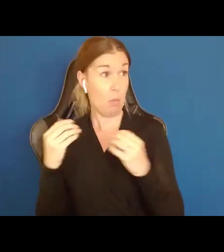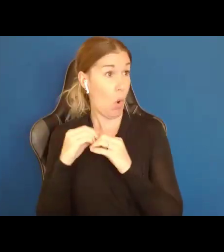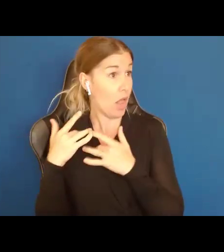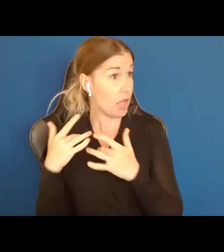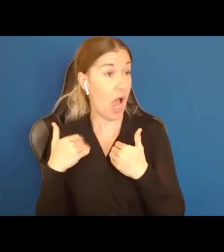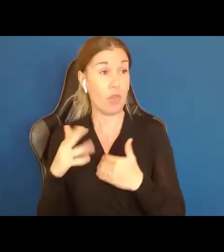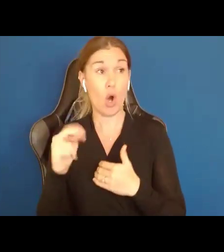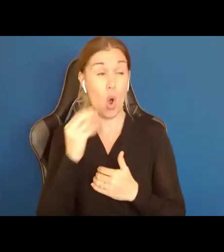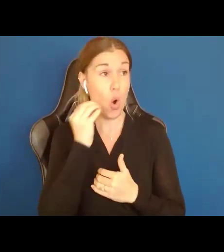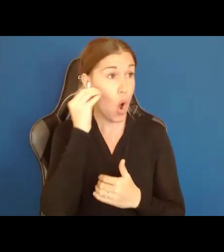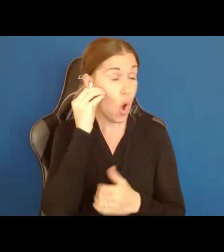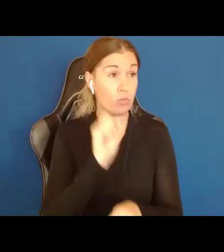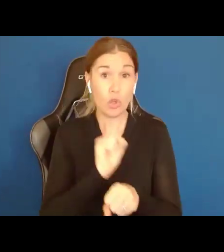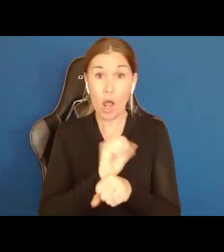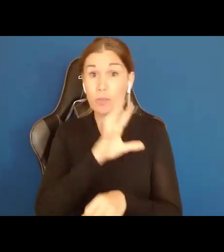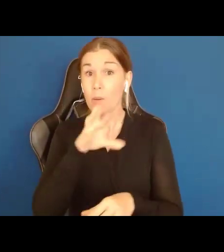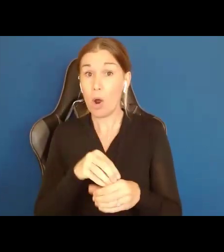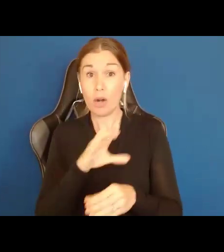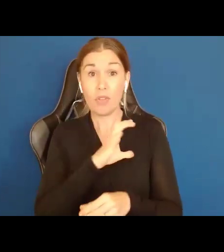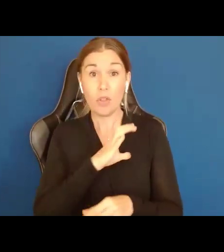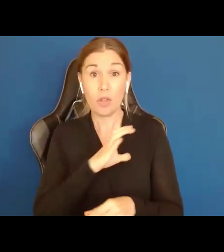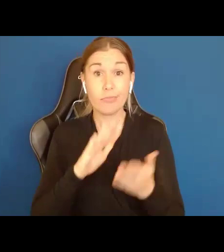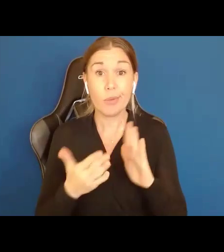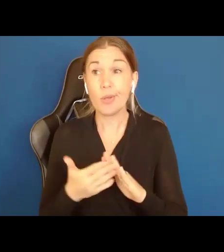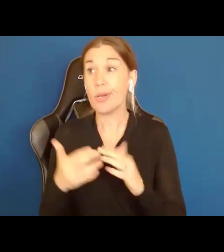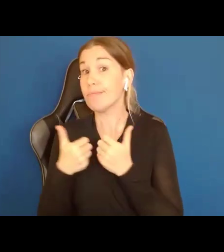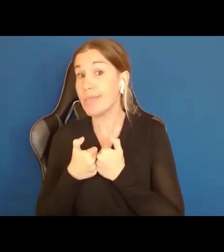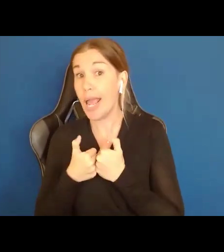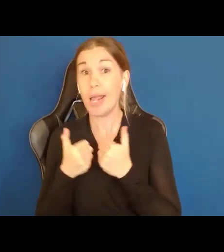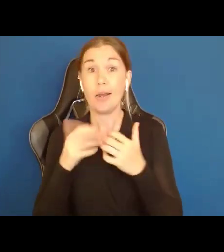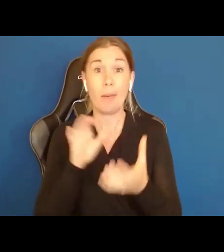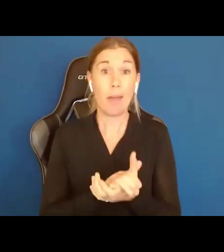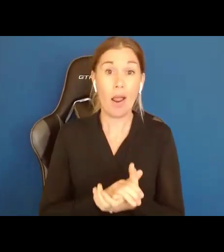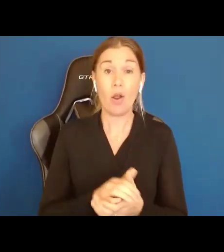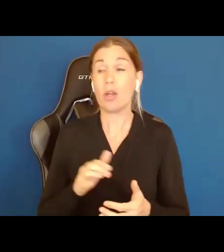more likely to date and get married, more likely to be respected.